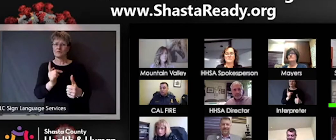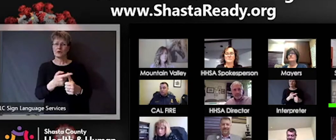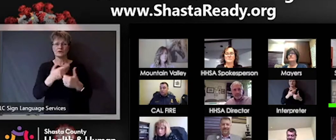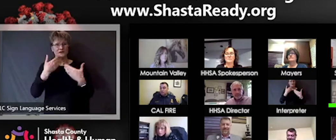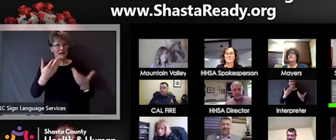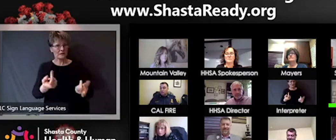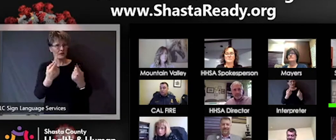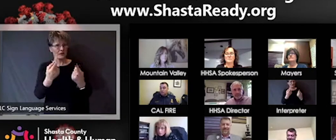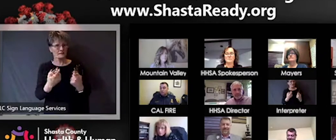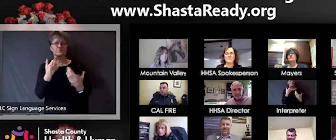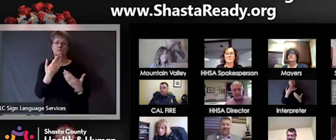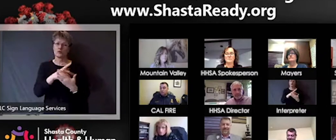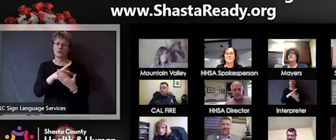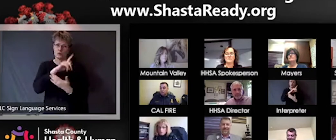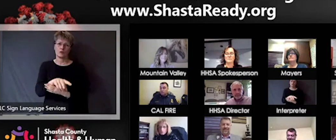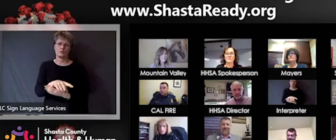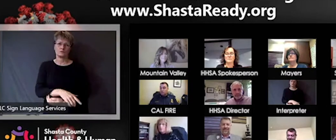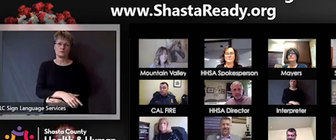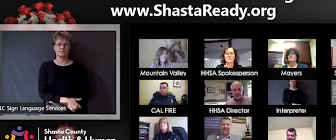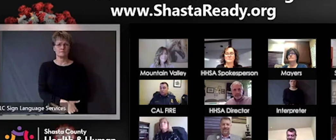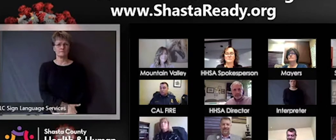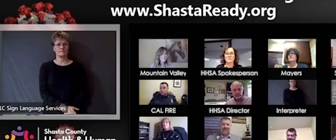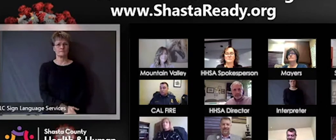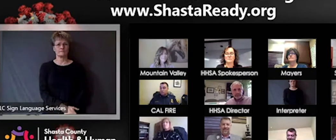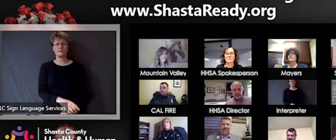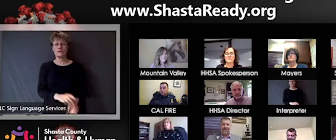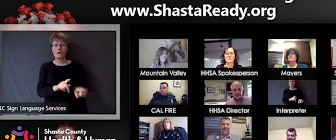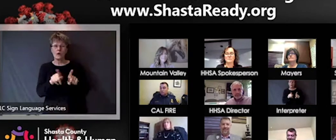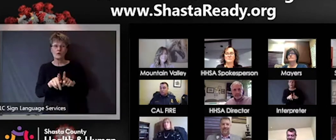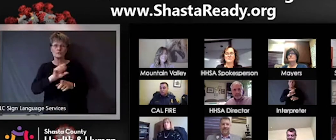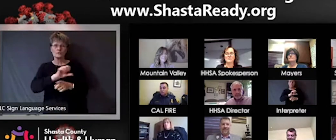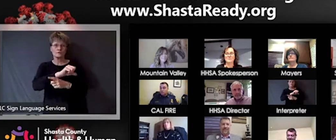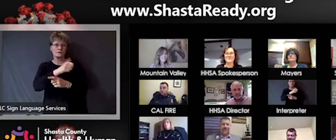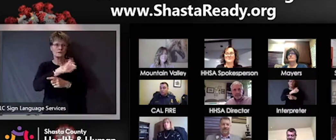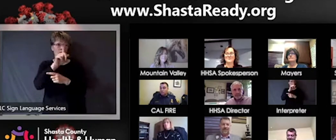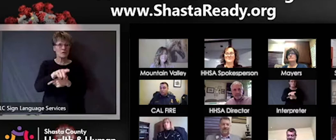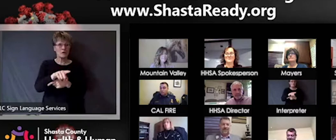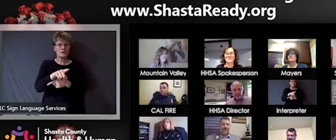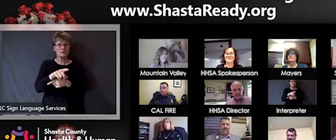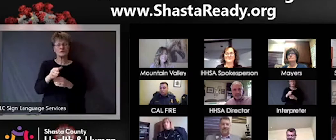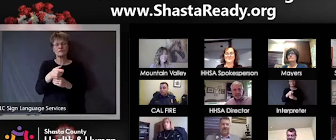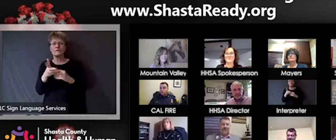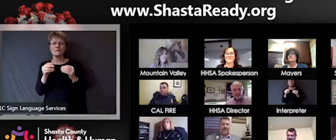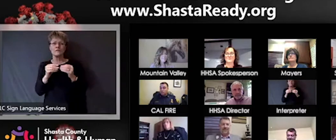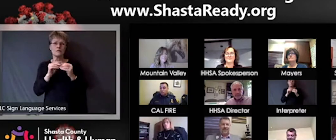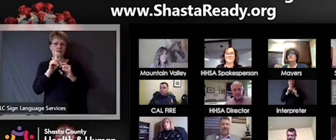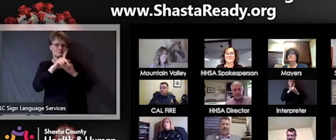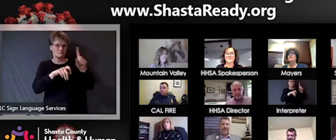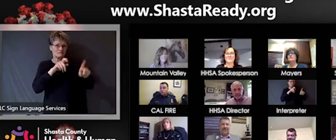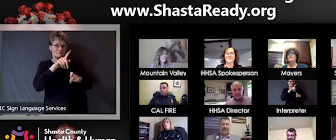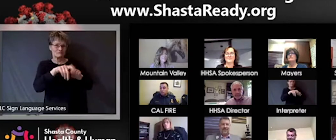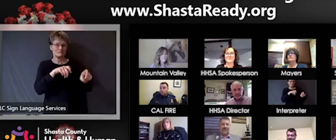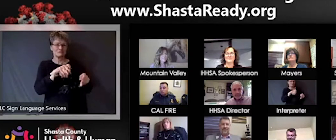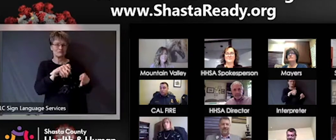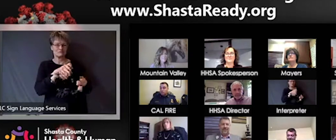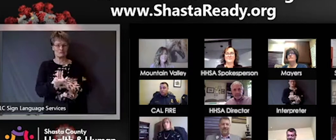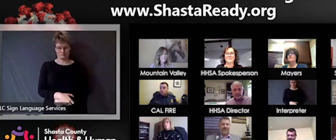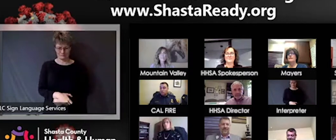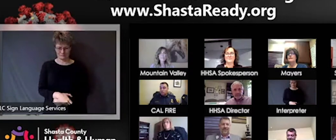Good question. While I've got you there Dr. Ramstrom. I've got a couple for you anyway you mentioned that it looks like perhaps in Shasta